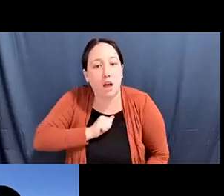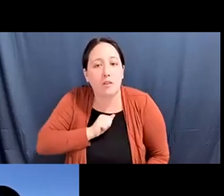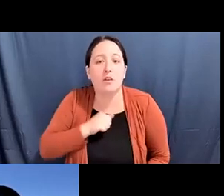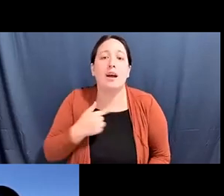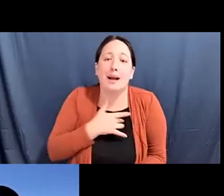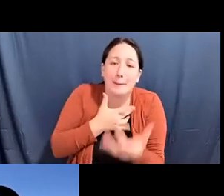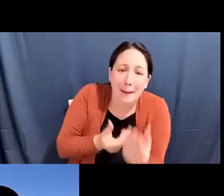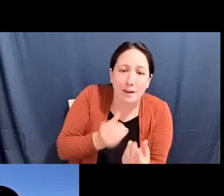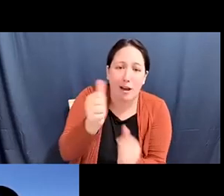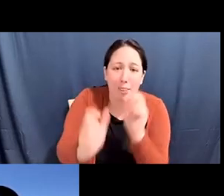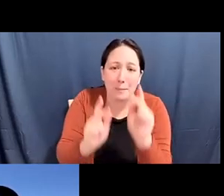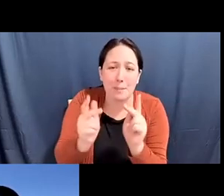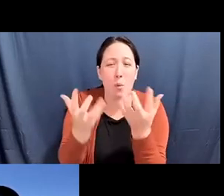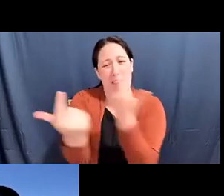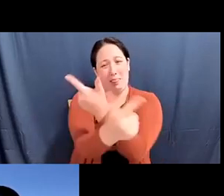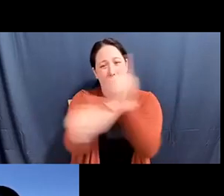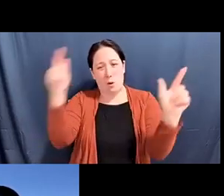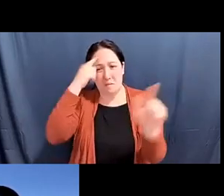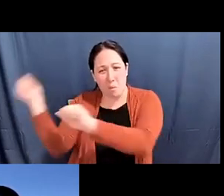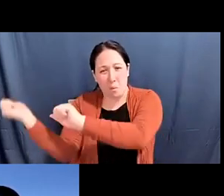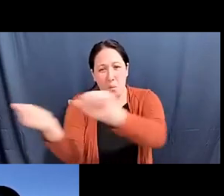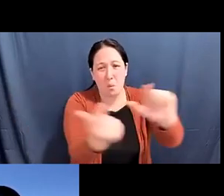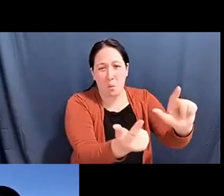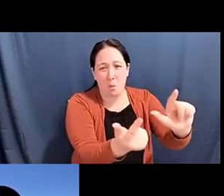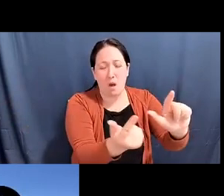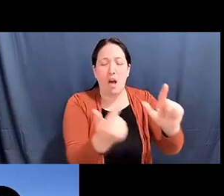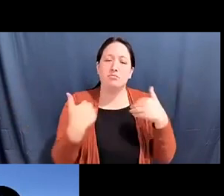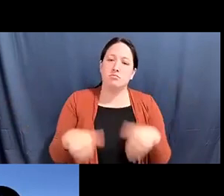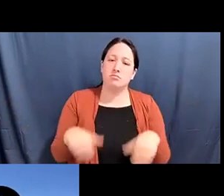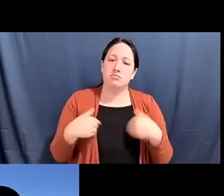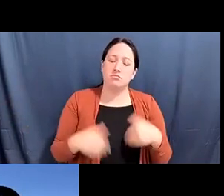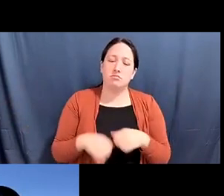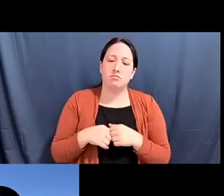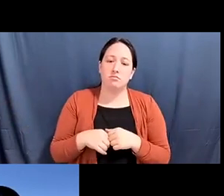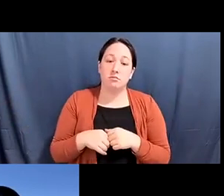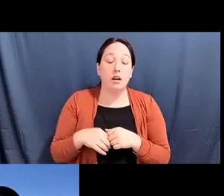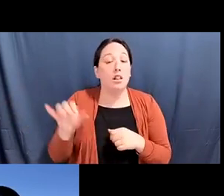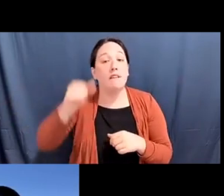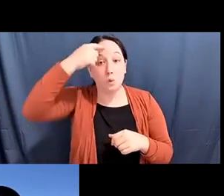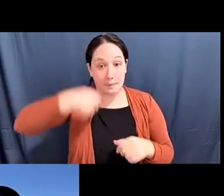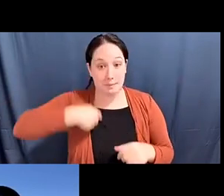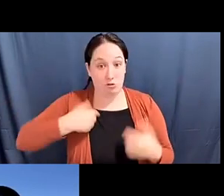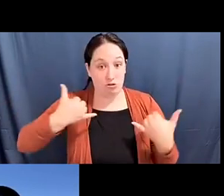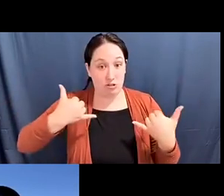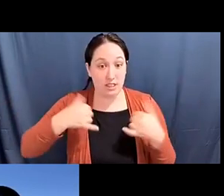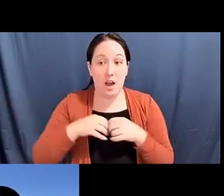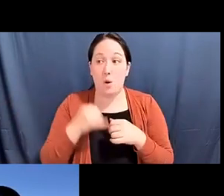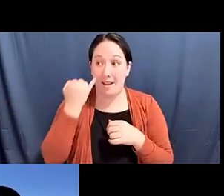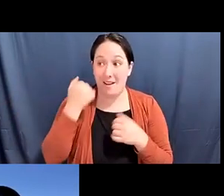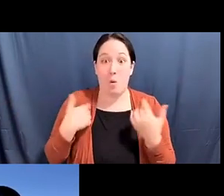pam tau lee: And so, that is something that if you want to relate, for me right now to be able to step forward in that way